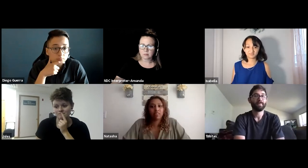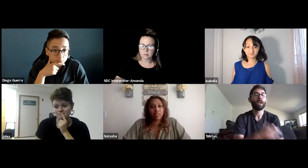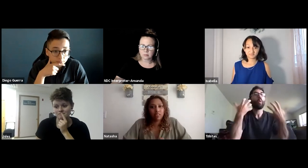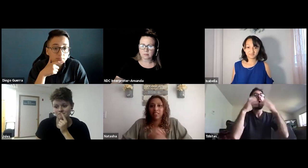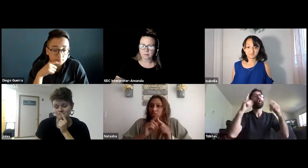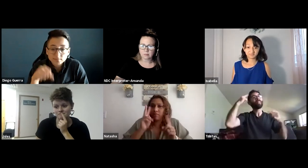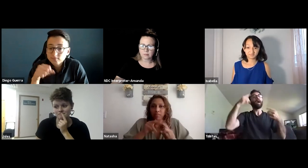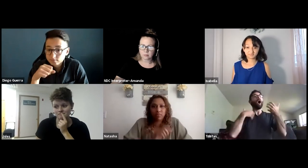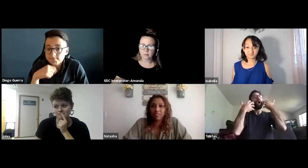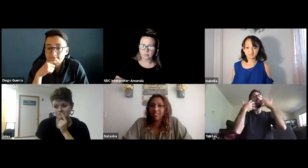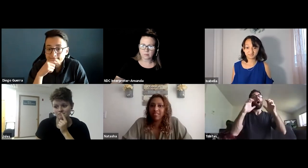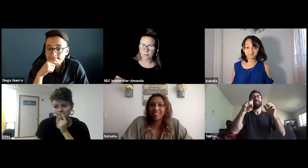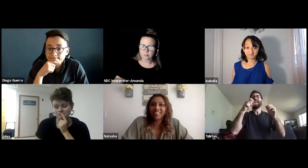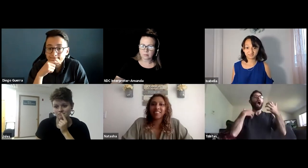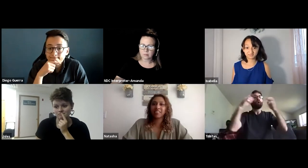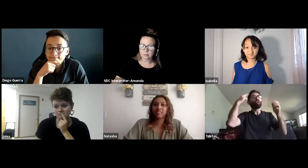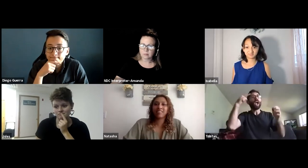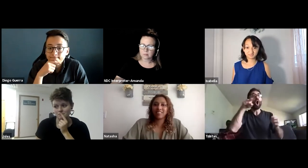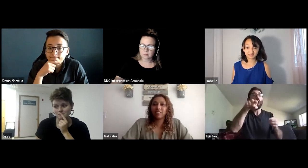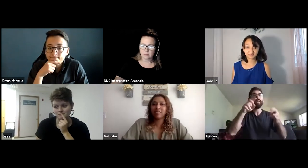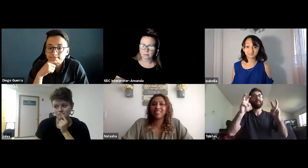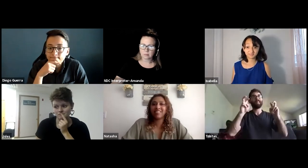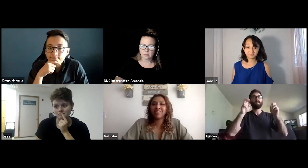This is Natasha. We have rights. Yes.